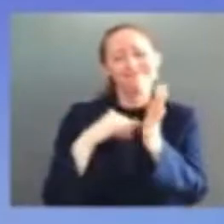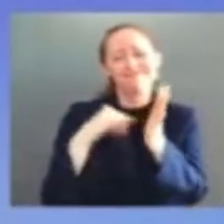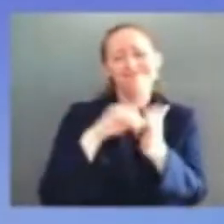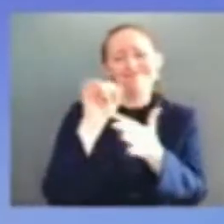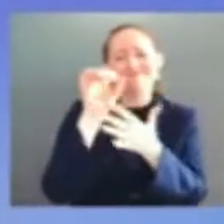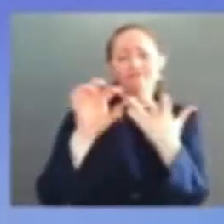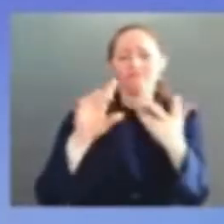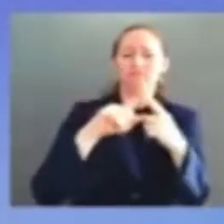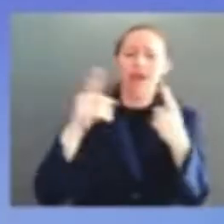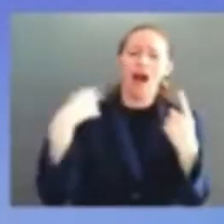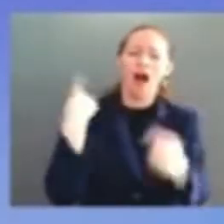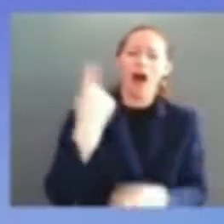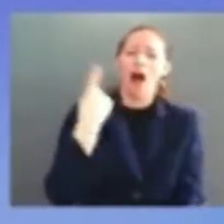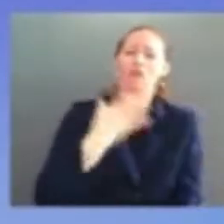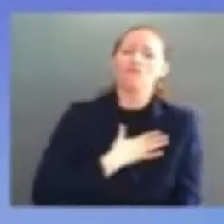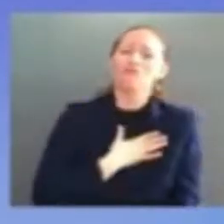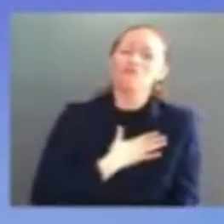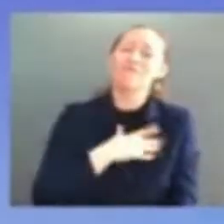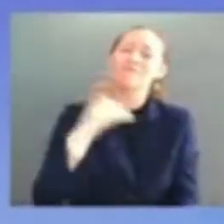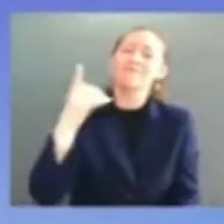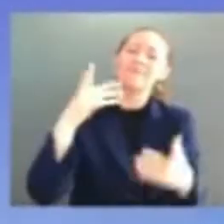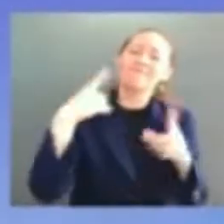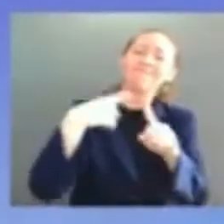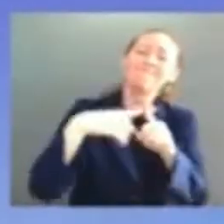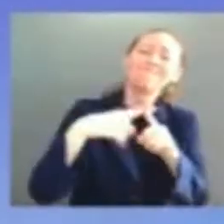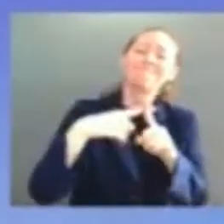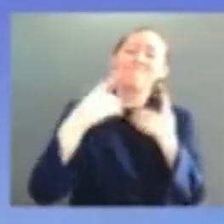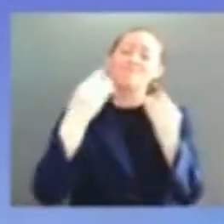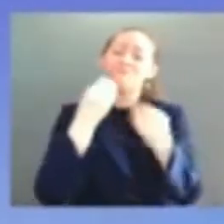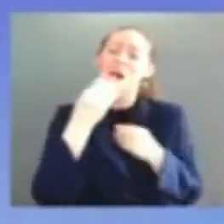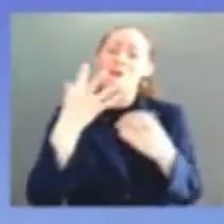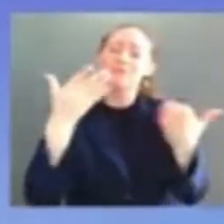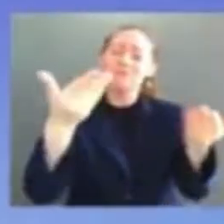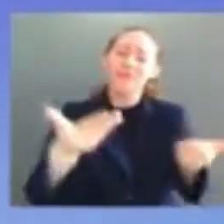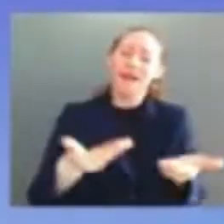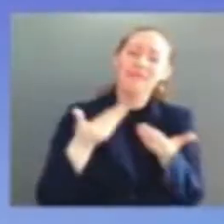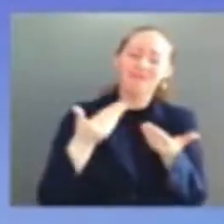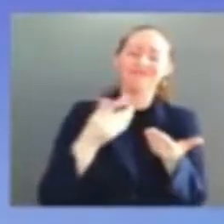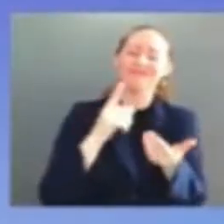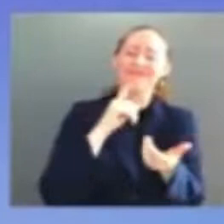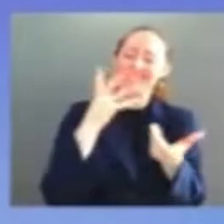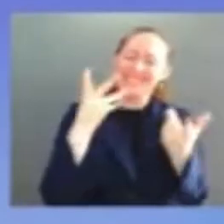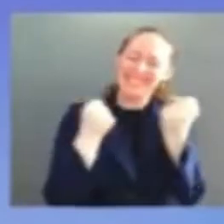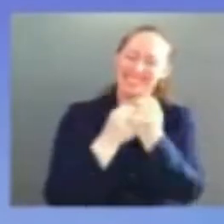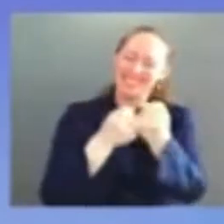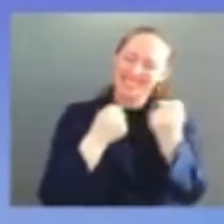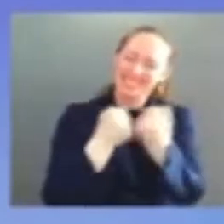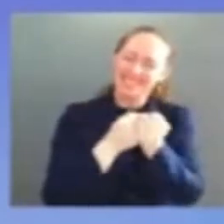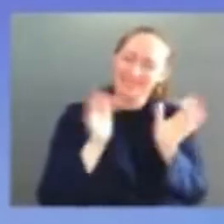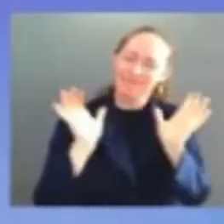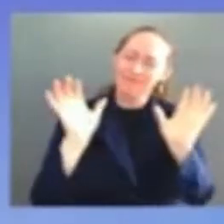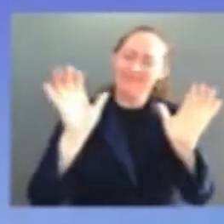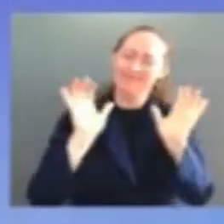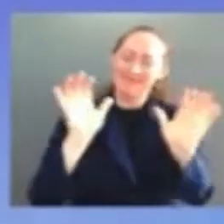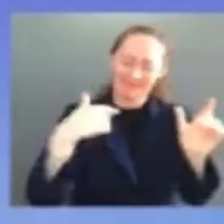girls that have propelled me forward to this day finally i'd like to give special thanks to